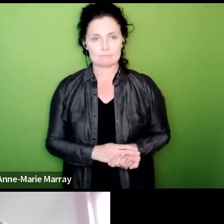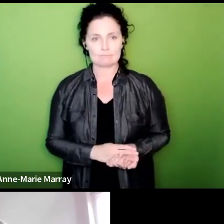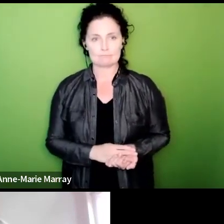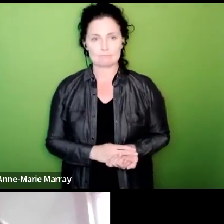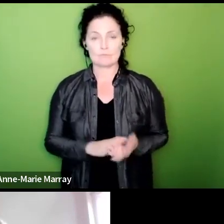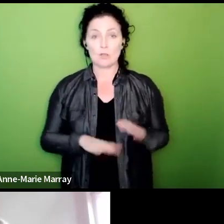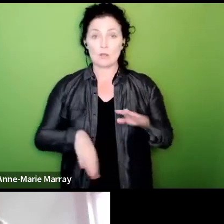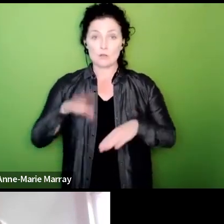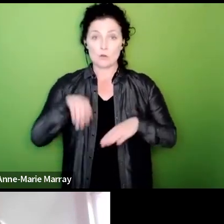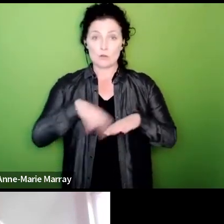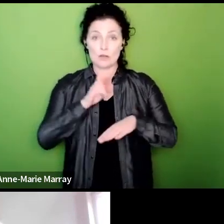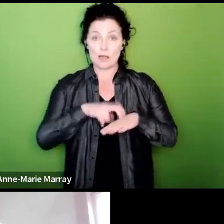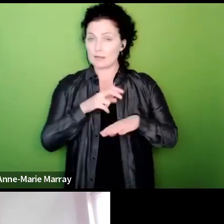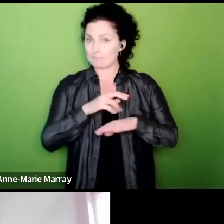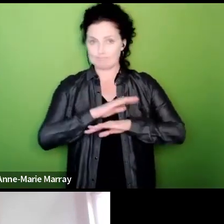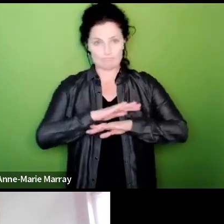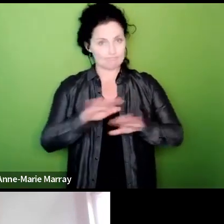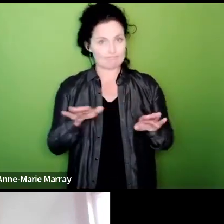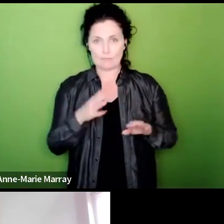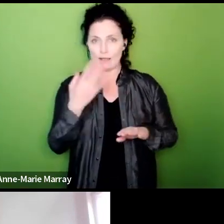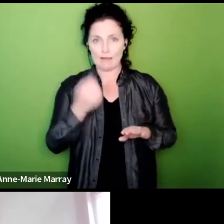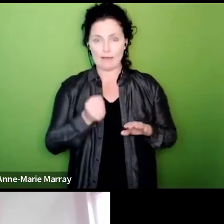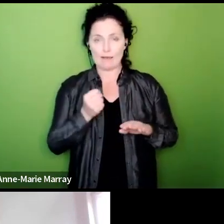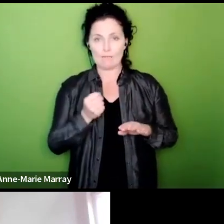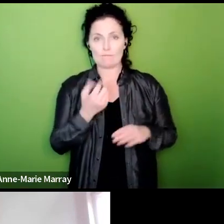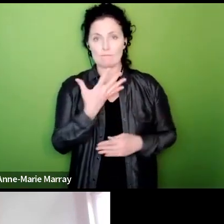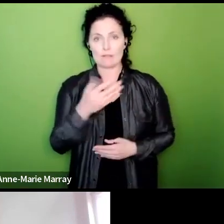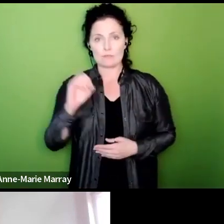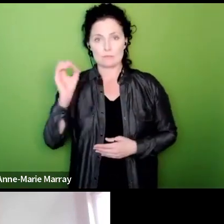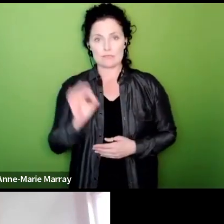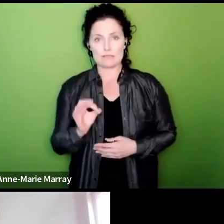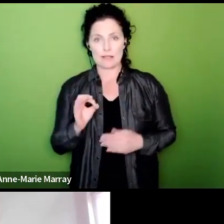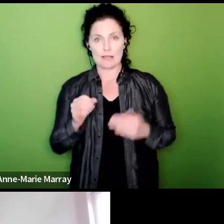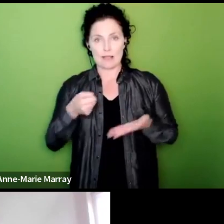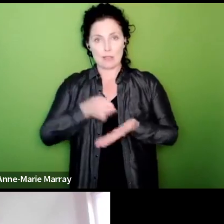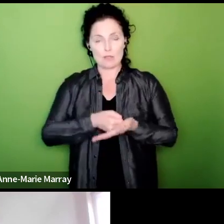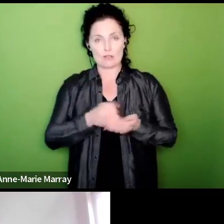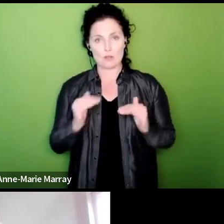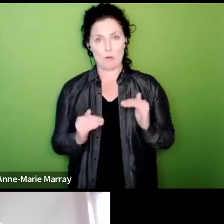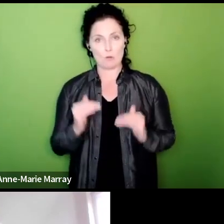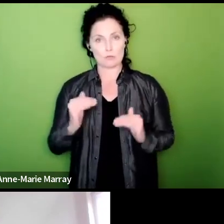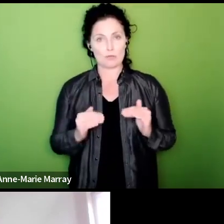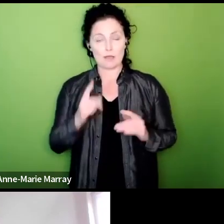does not have the 50 threshold that the rest of the UK has can Northern Ireland go out on strike